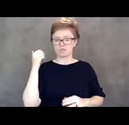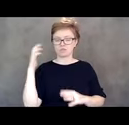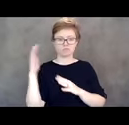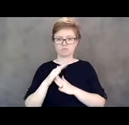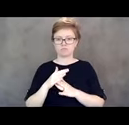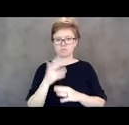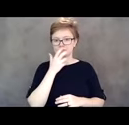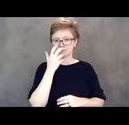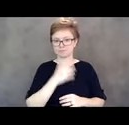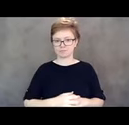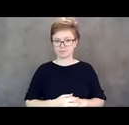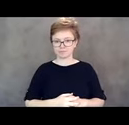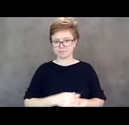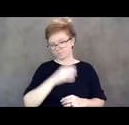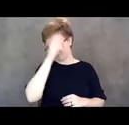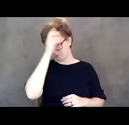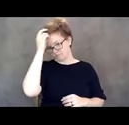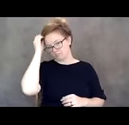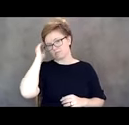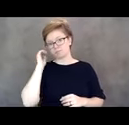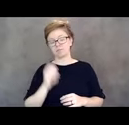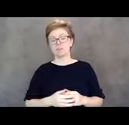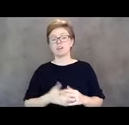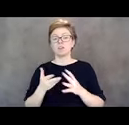And so through this pandemic I feel like everything led up